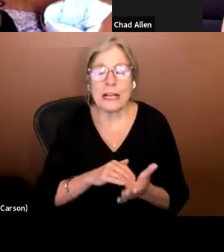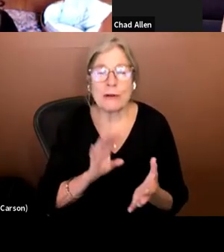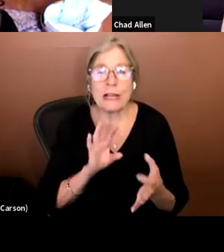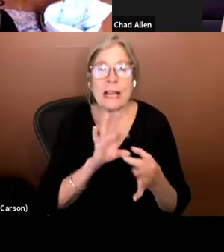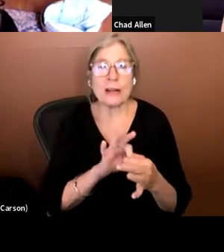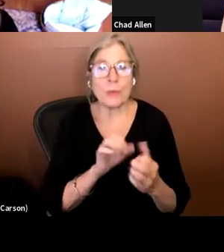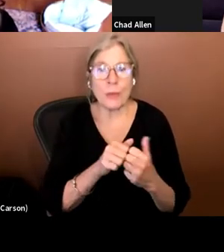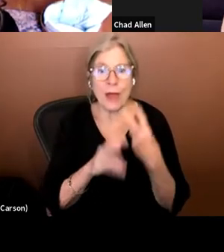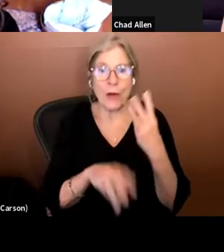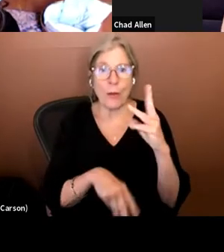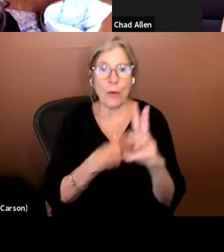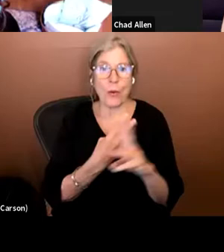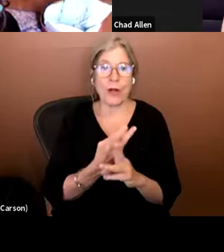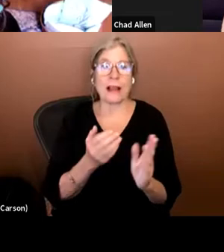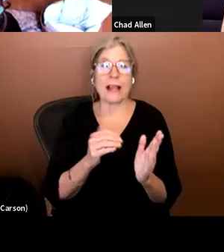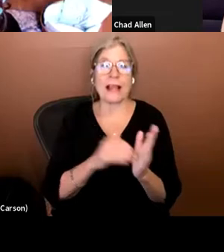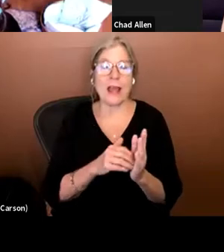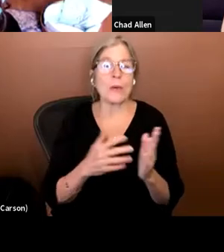again was a very